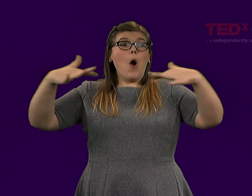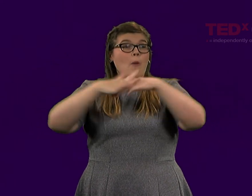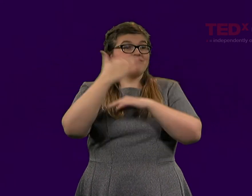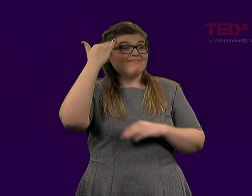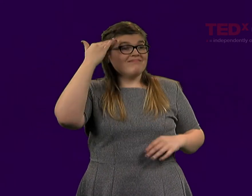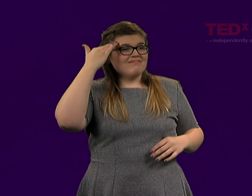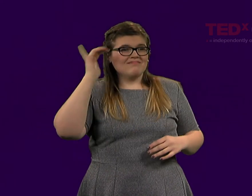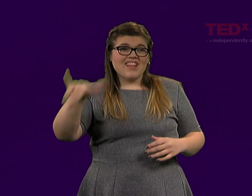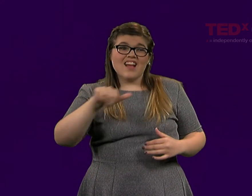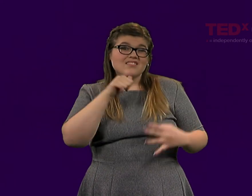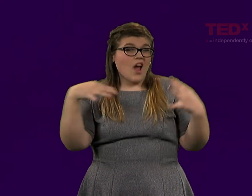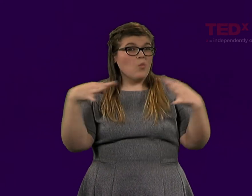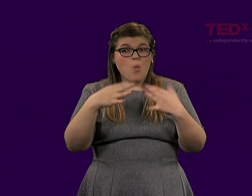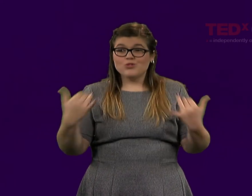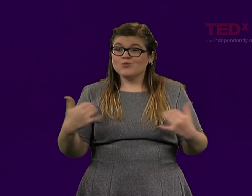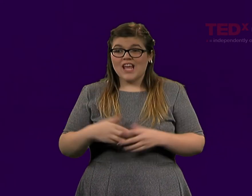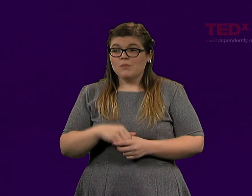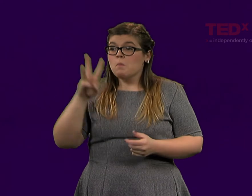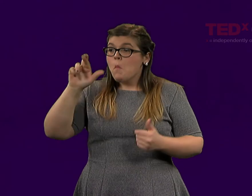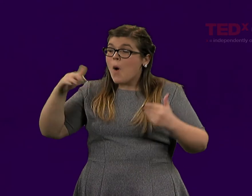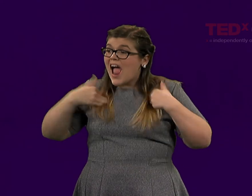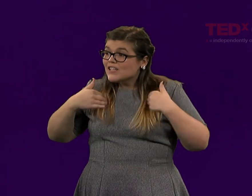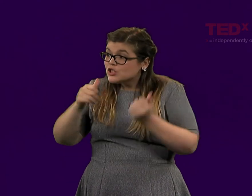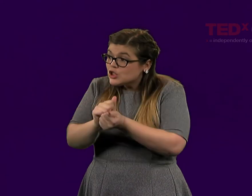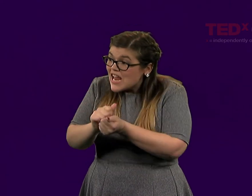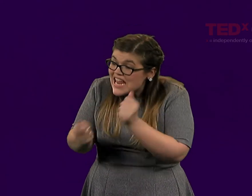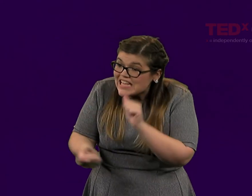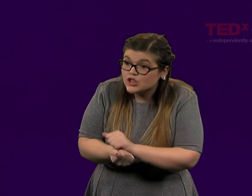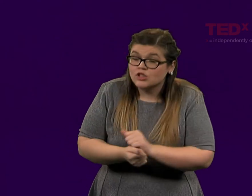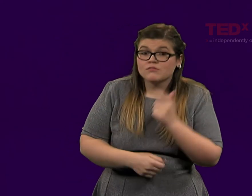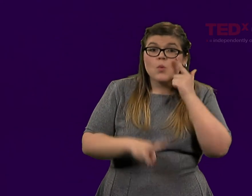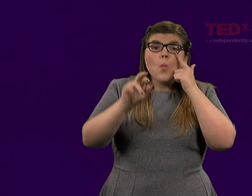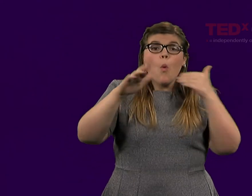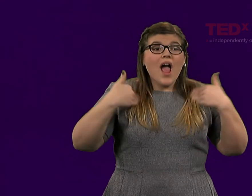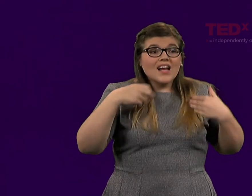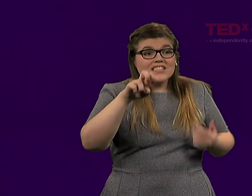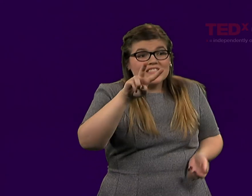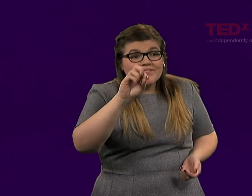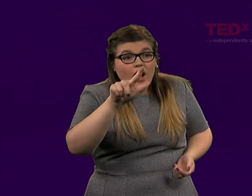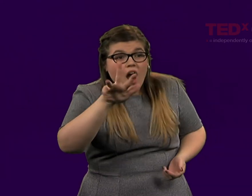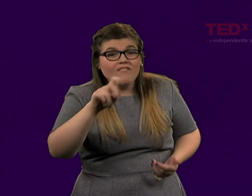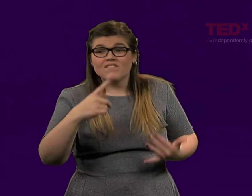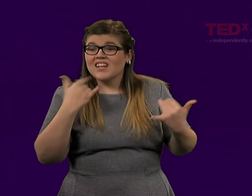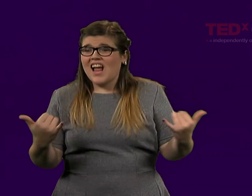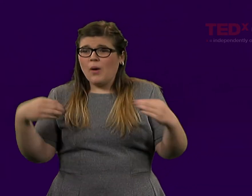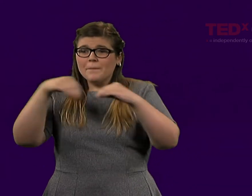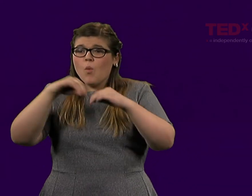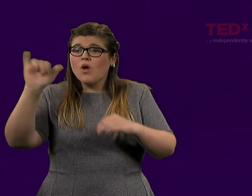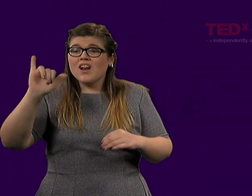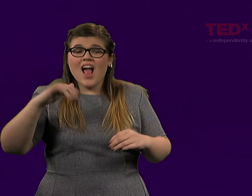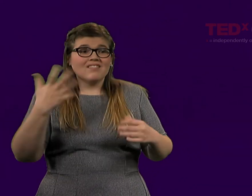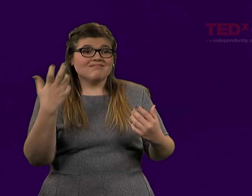and there is great battle in the middle. That's not what war looks like today.